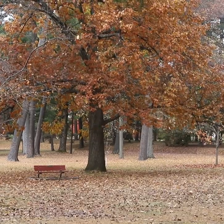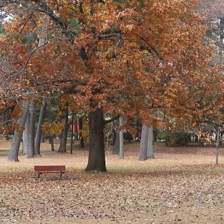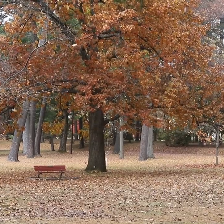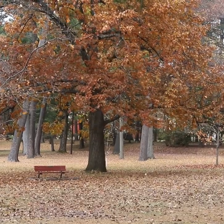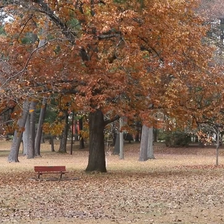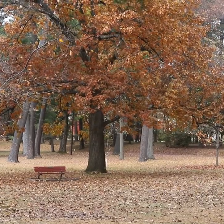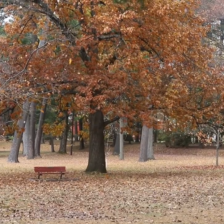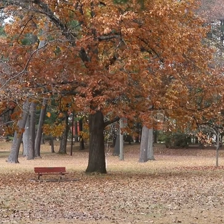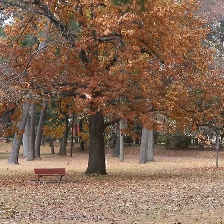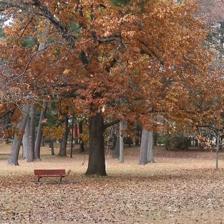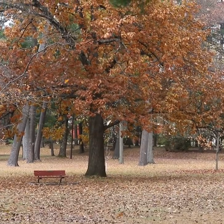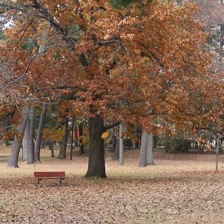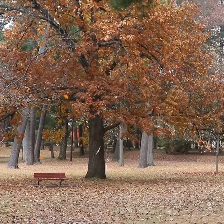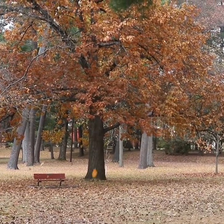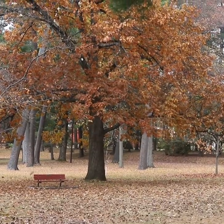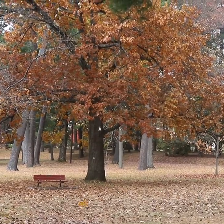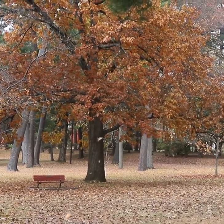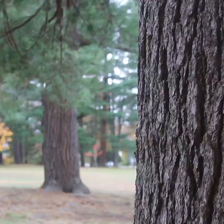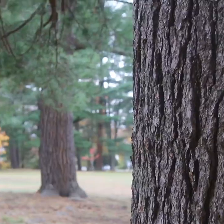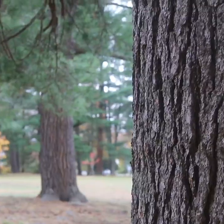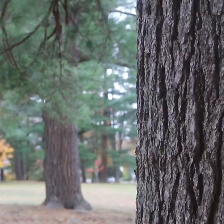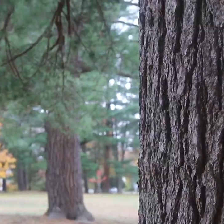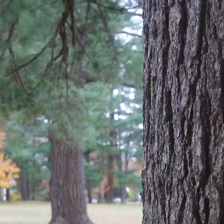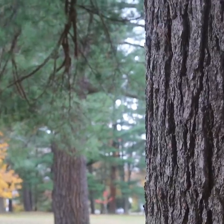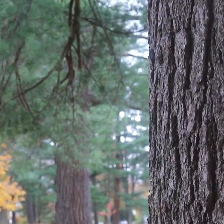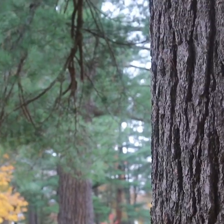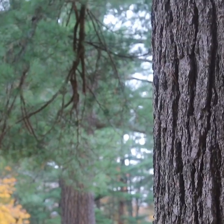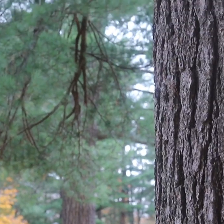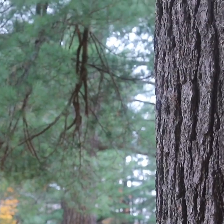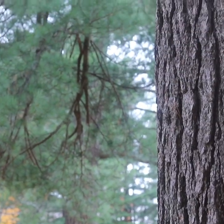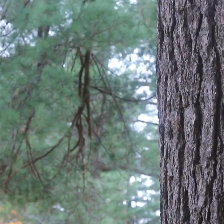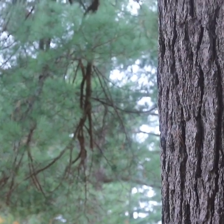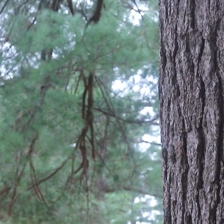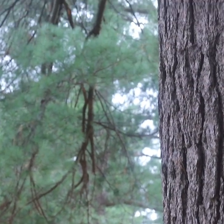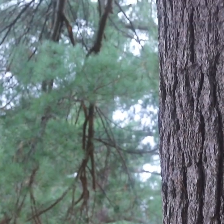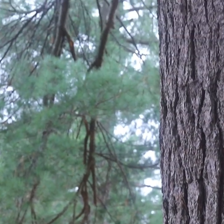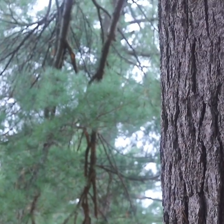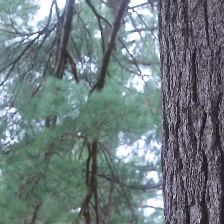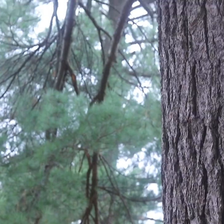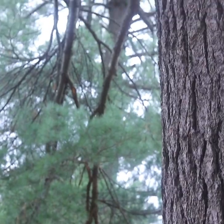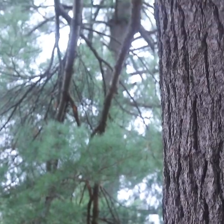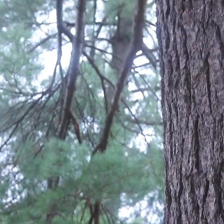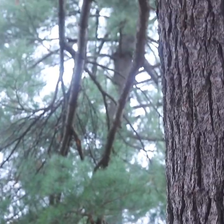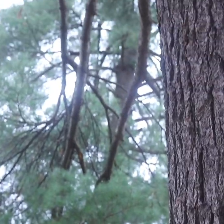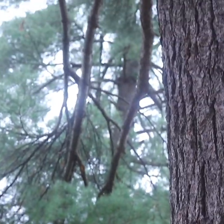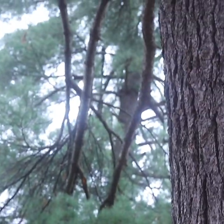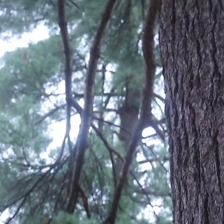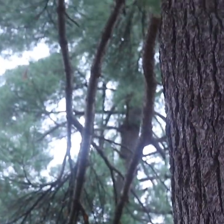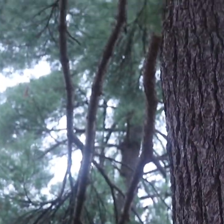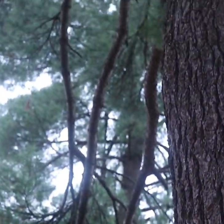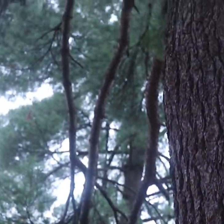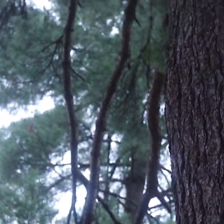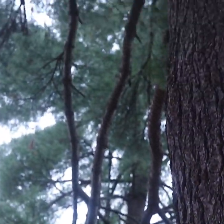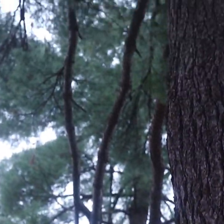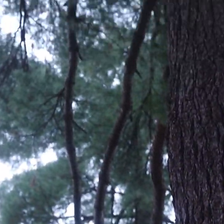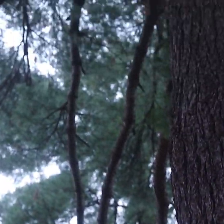And so I think when we talk about Pagans what we're talking about were those indigenous peoples of Europe and then their